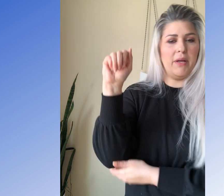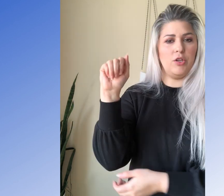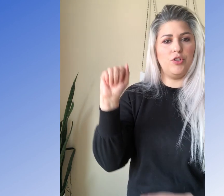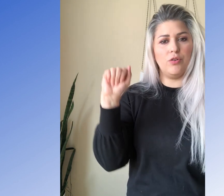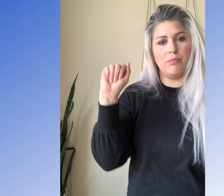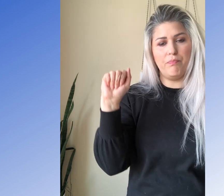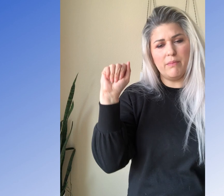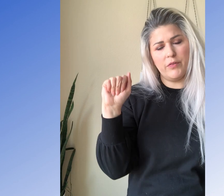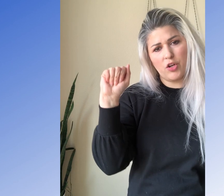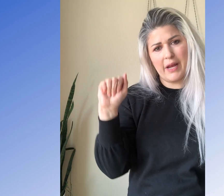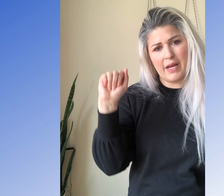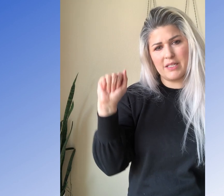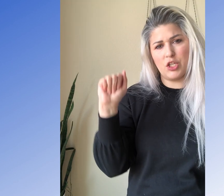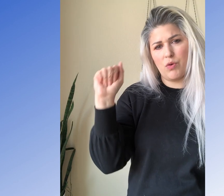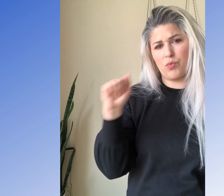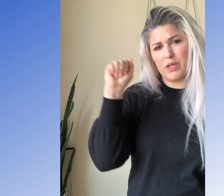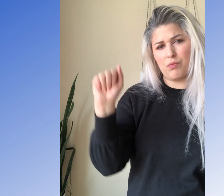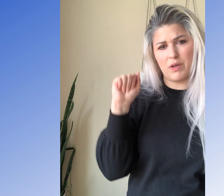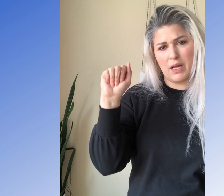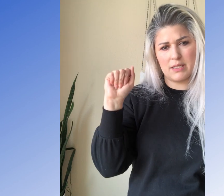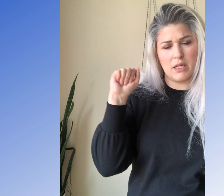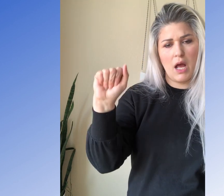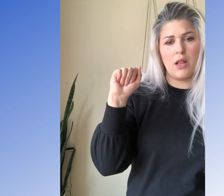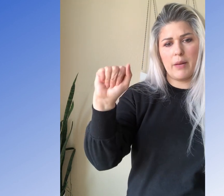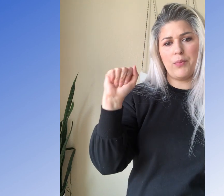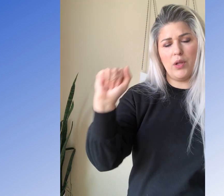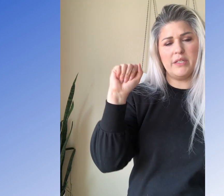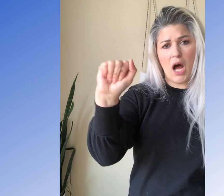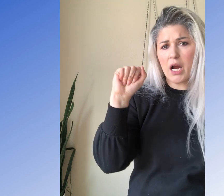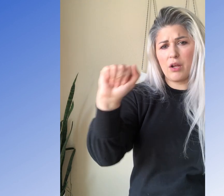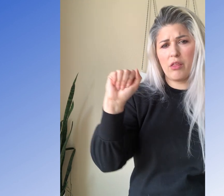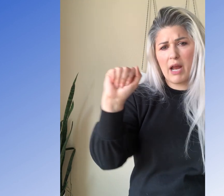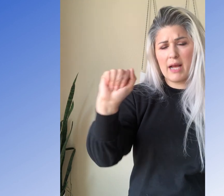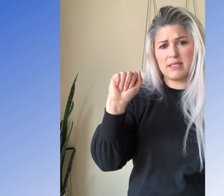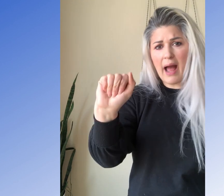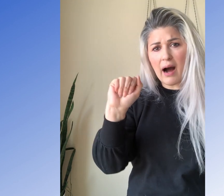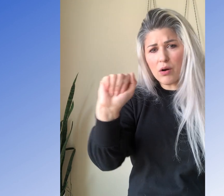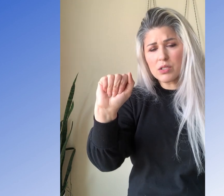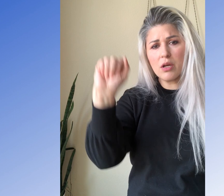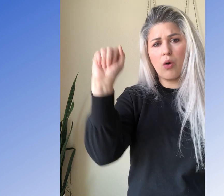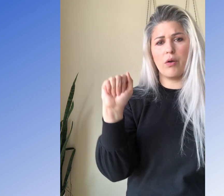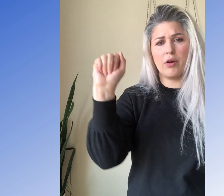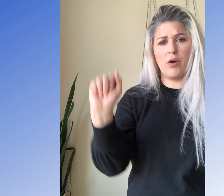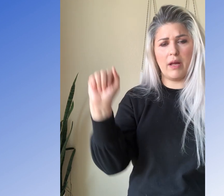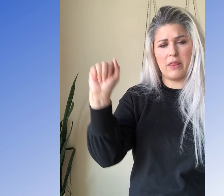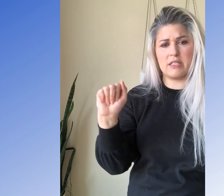but you'll be moving your hand and you won't really realize it. A lot of people will knock their hands out or they'll go like this.